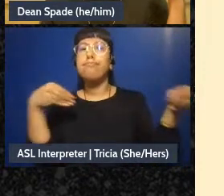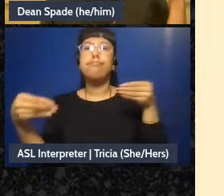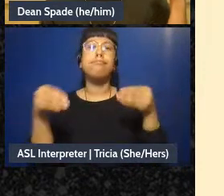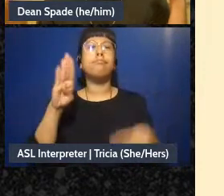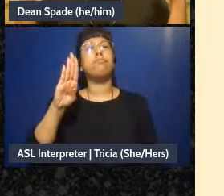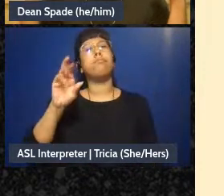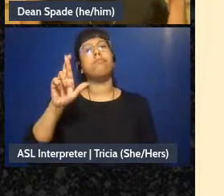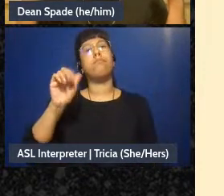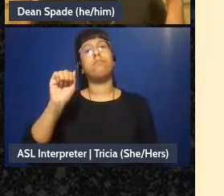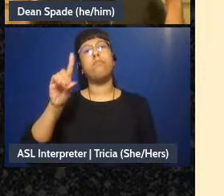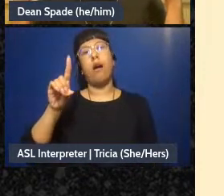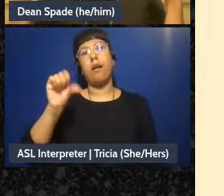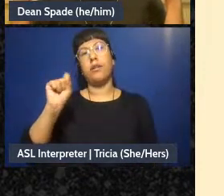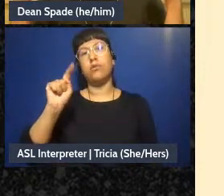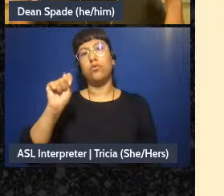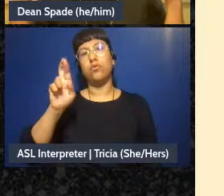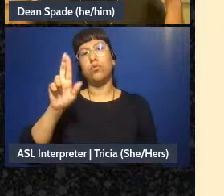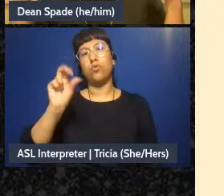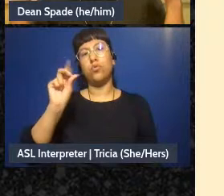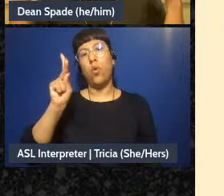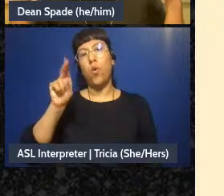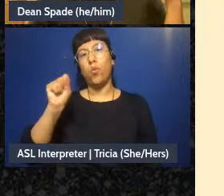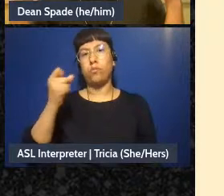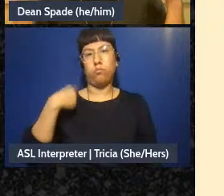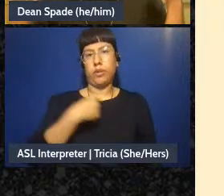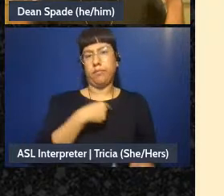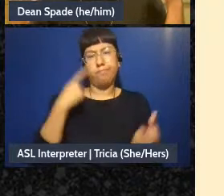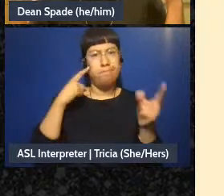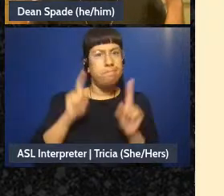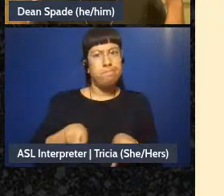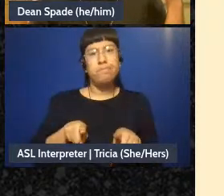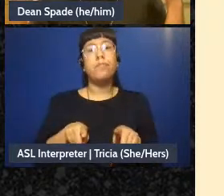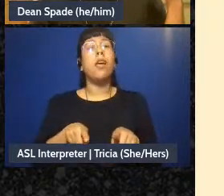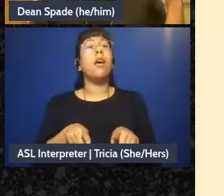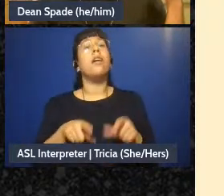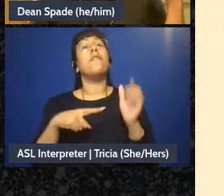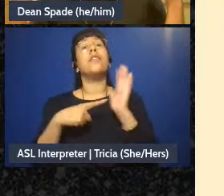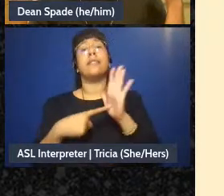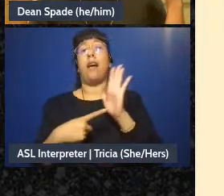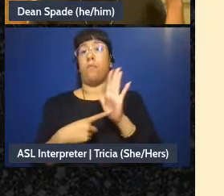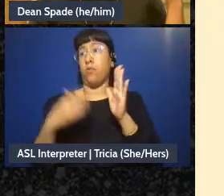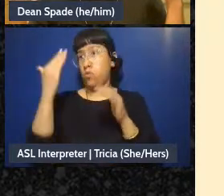it helps us know what we agreed to so like we're like “yep we all said six events” and then also we